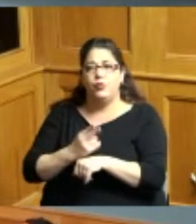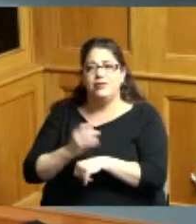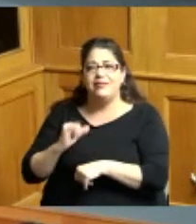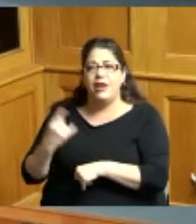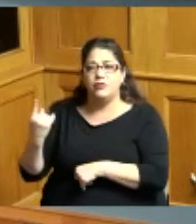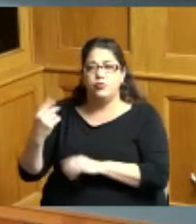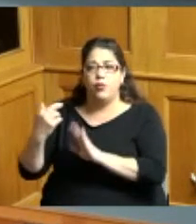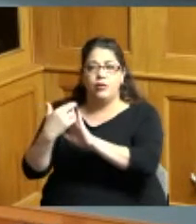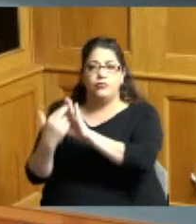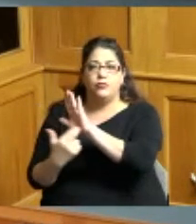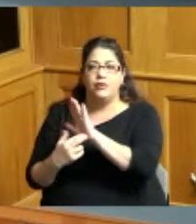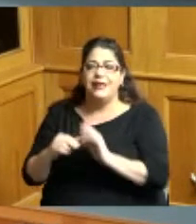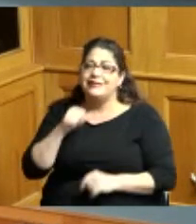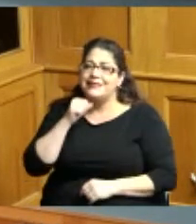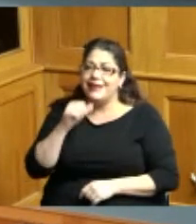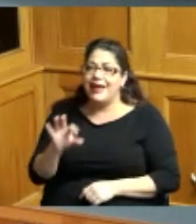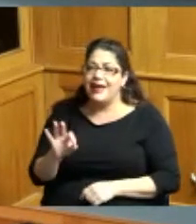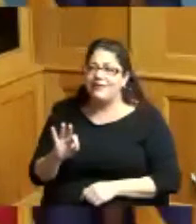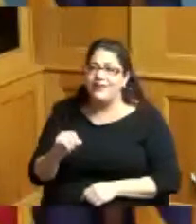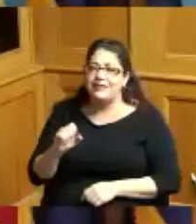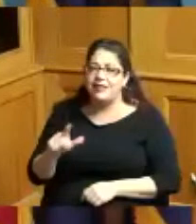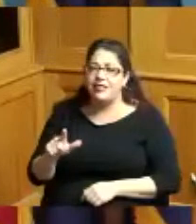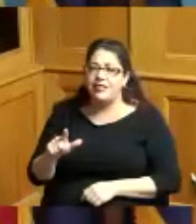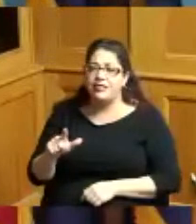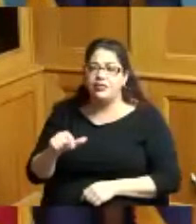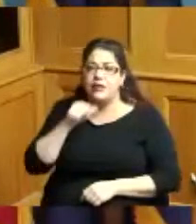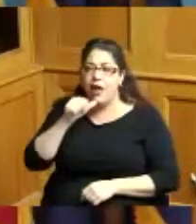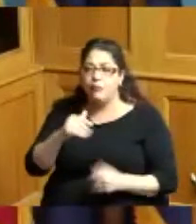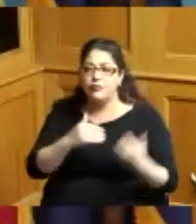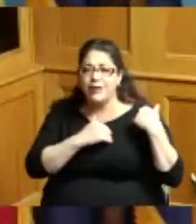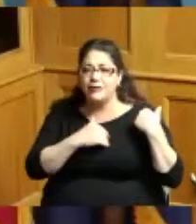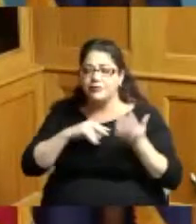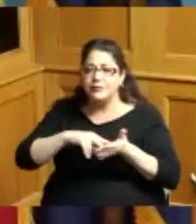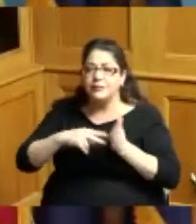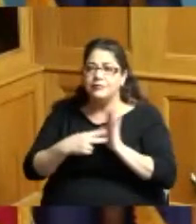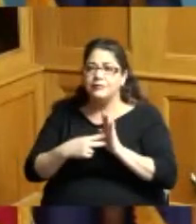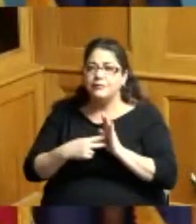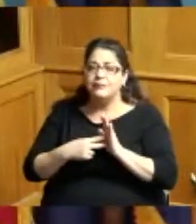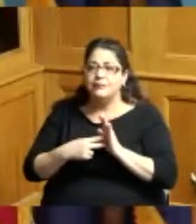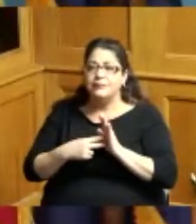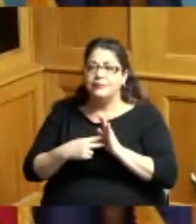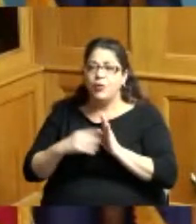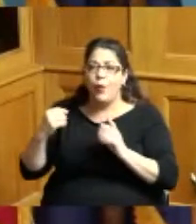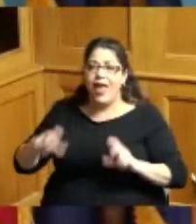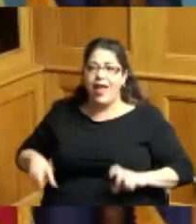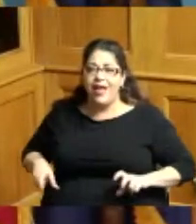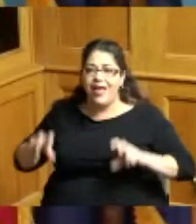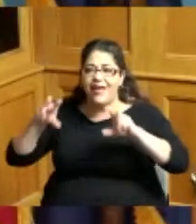look at it as fiscally responsible irresponsible and look at where do we want to put our investment